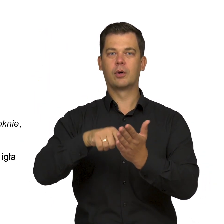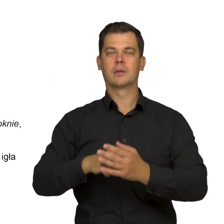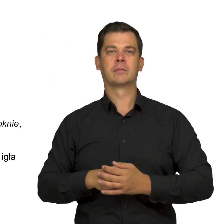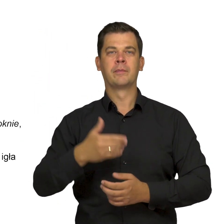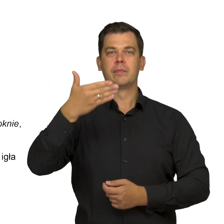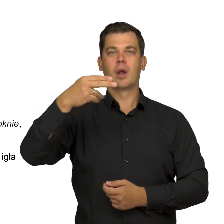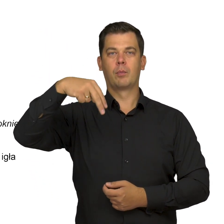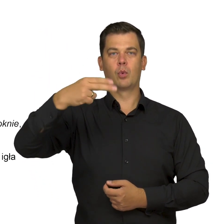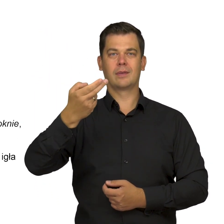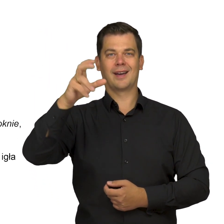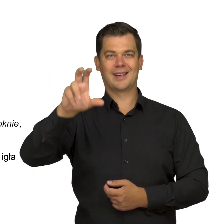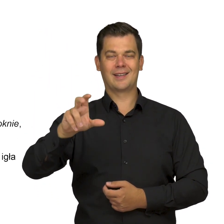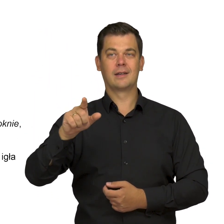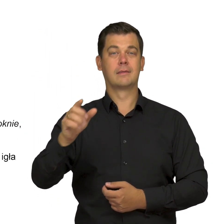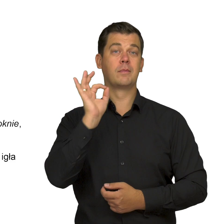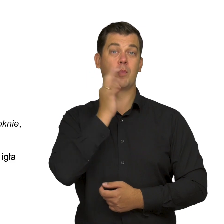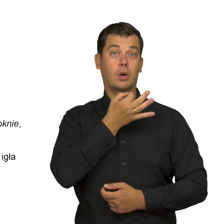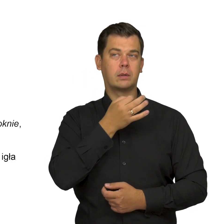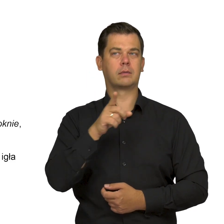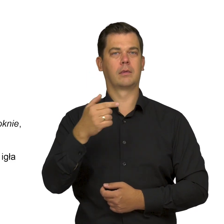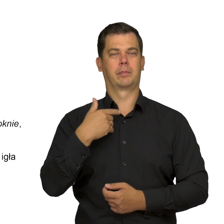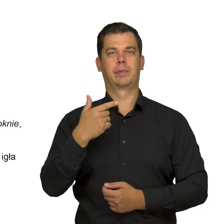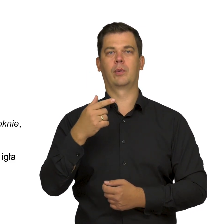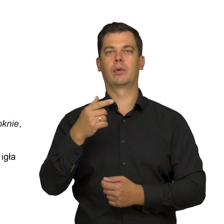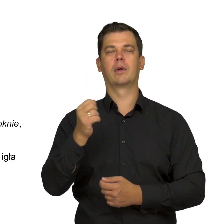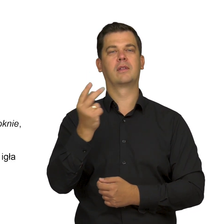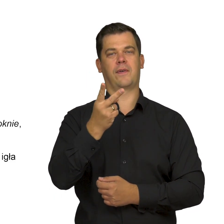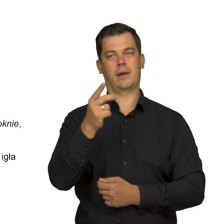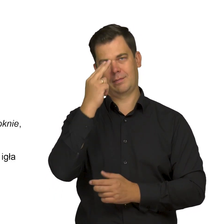Munch experienced at least two traumatic events in his youth: